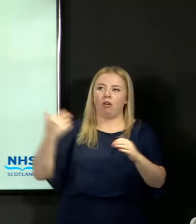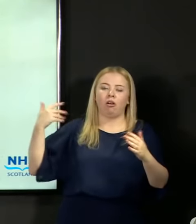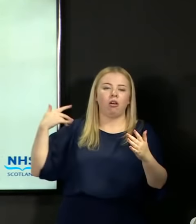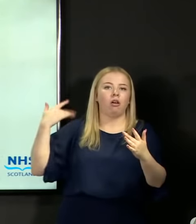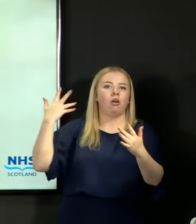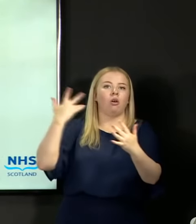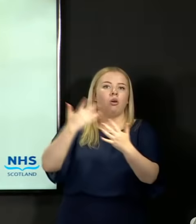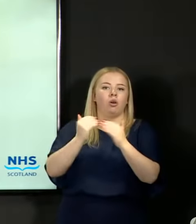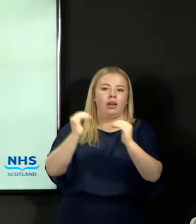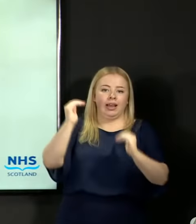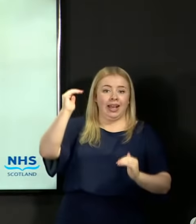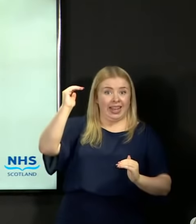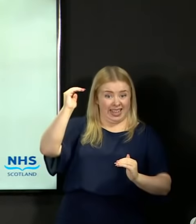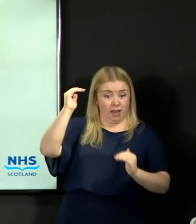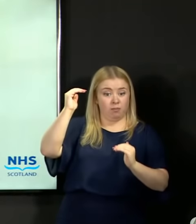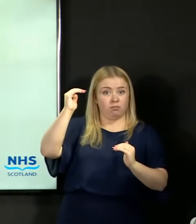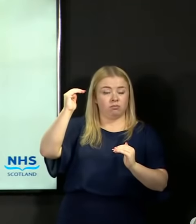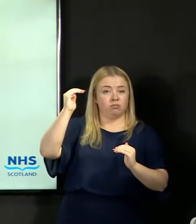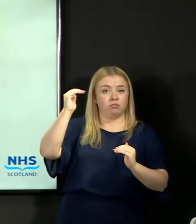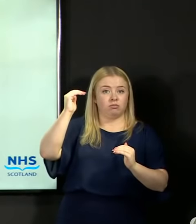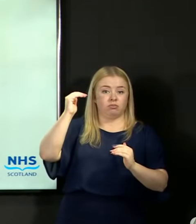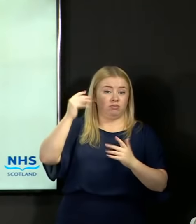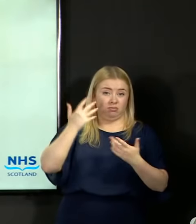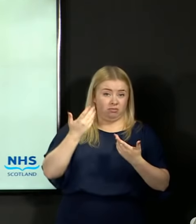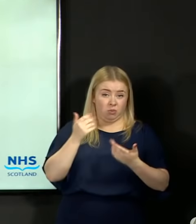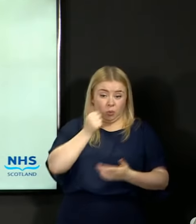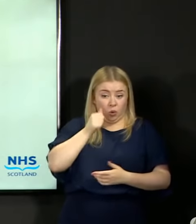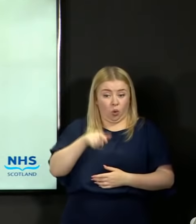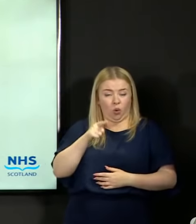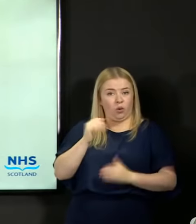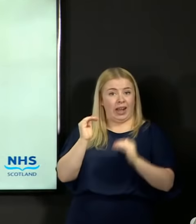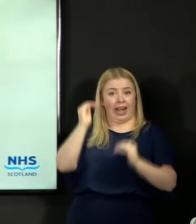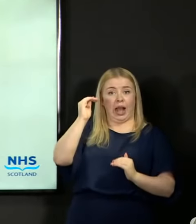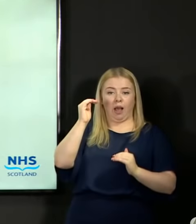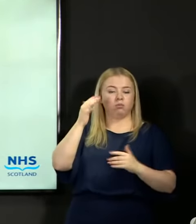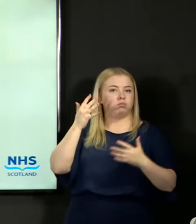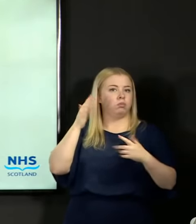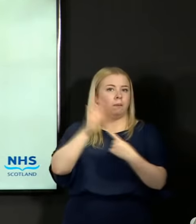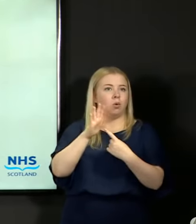gap in Scottish education, which is the focus of all the work that I am taking forward in